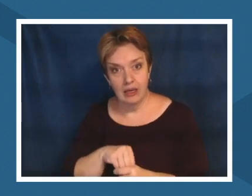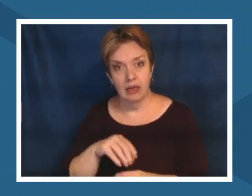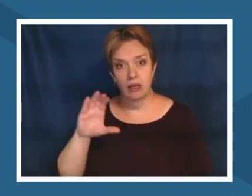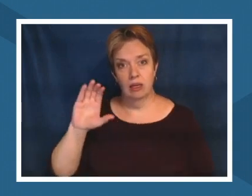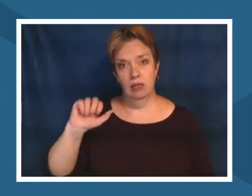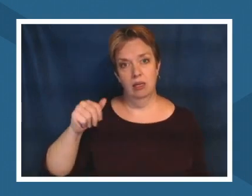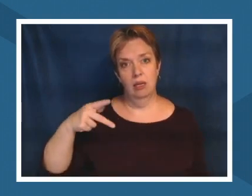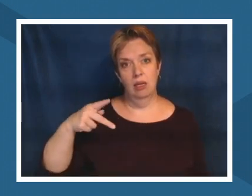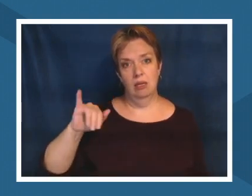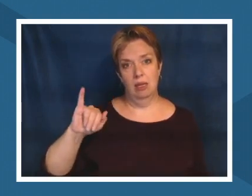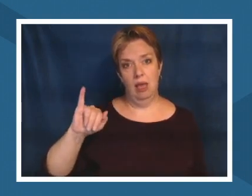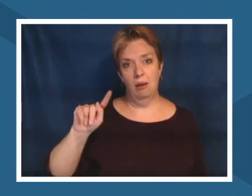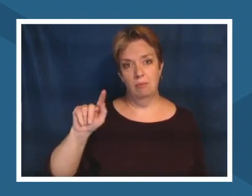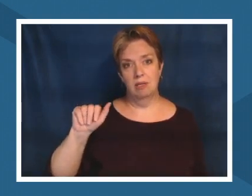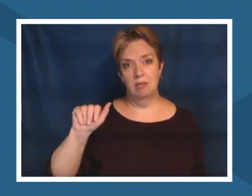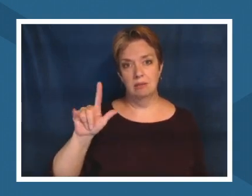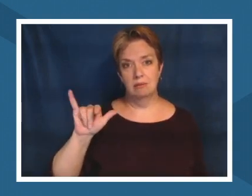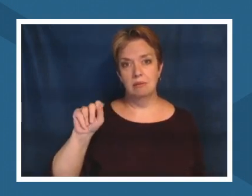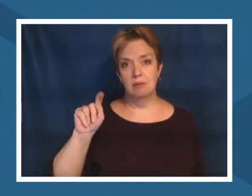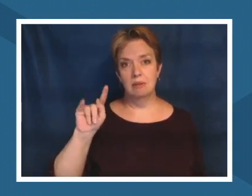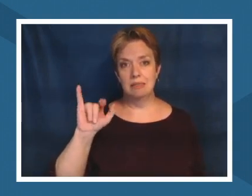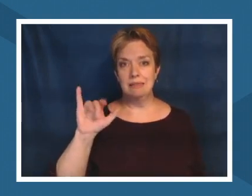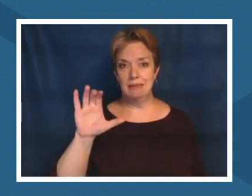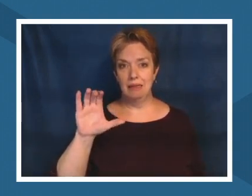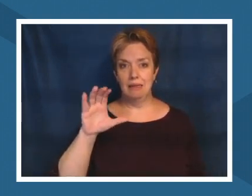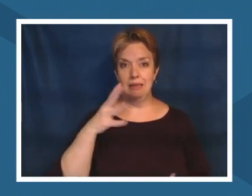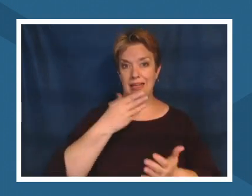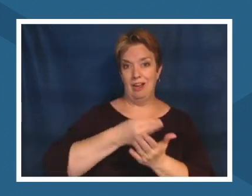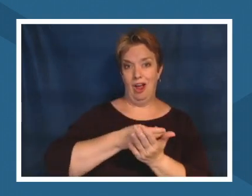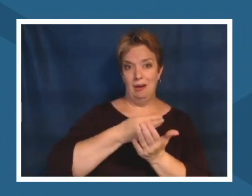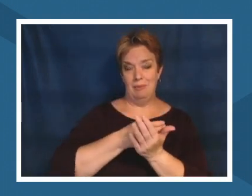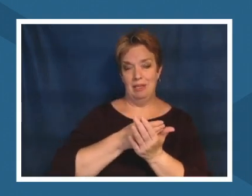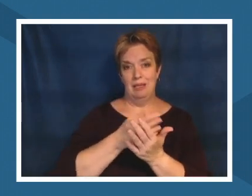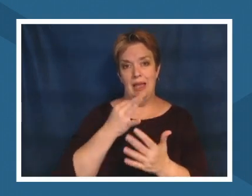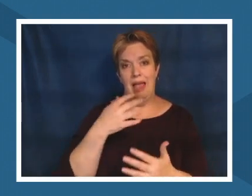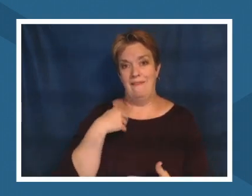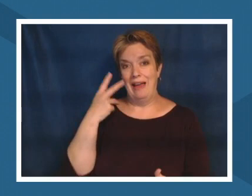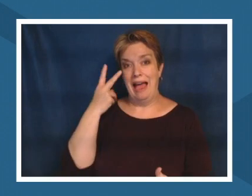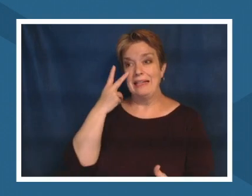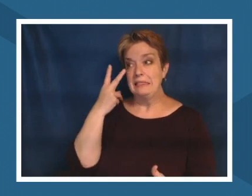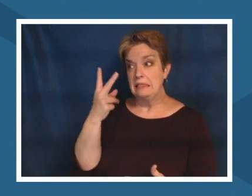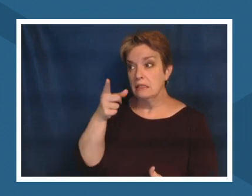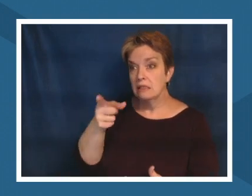to see my my colleague jared or autumn